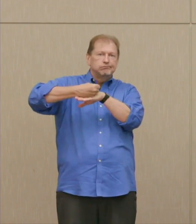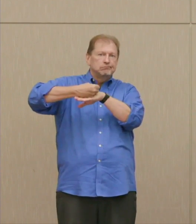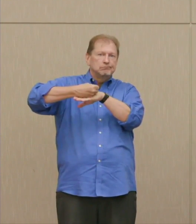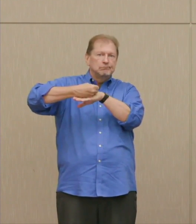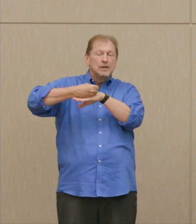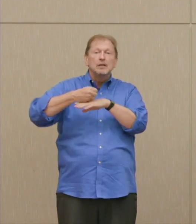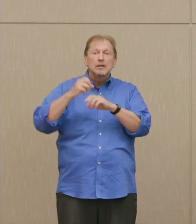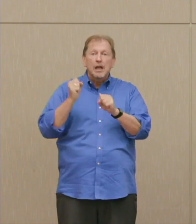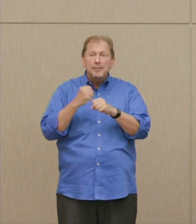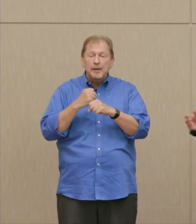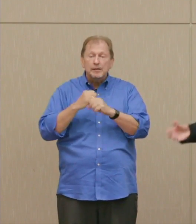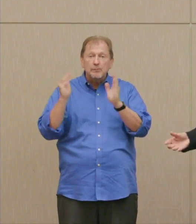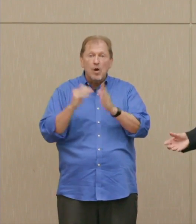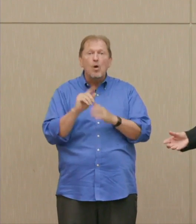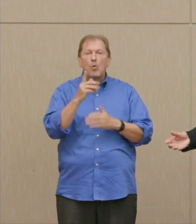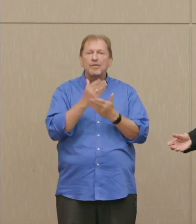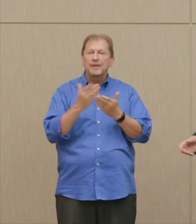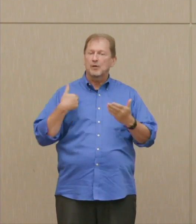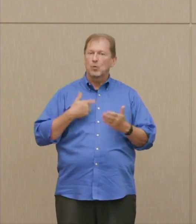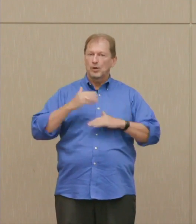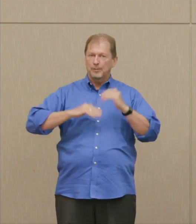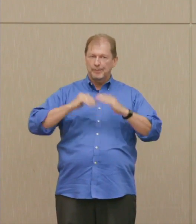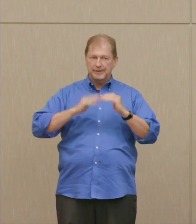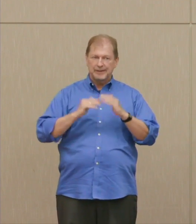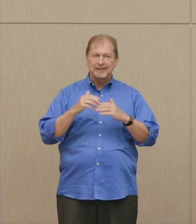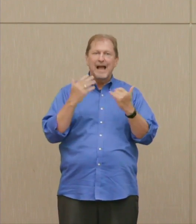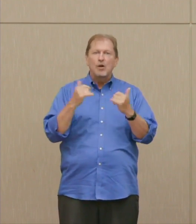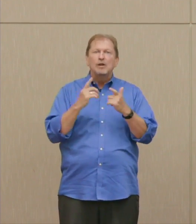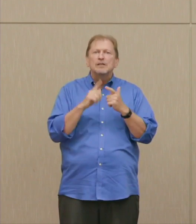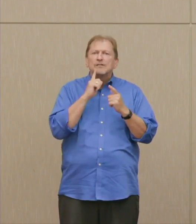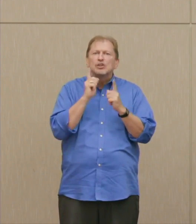In fact, one of the things we're building now, under Trump, is a very small H-bomb.